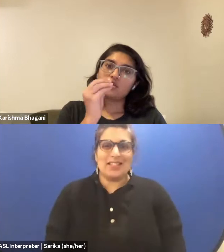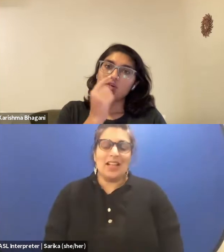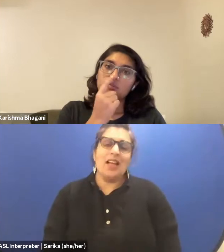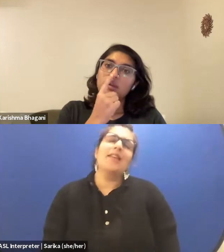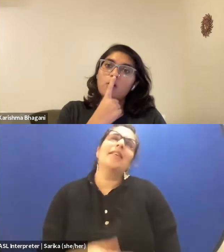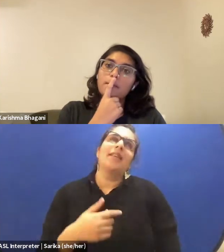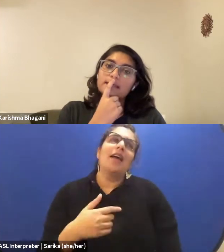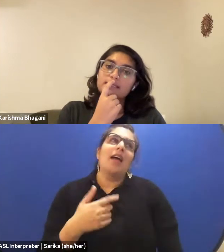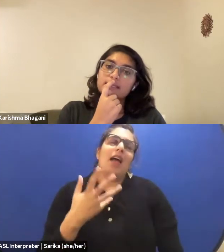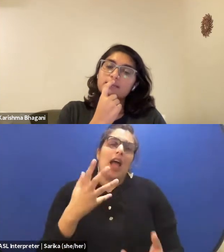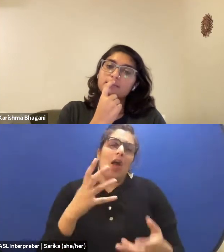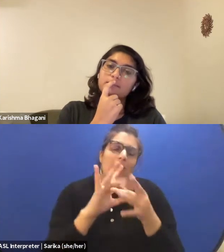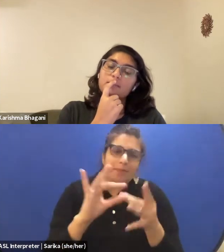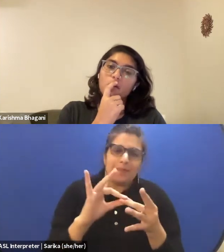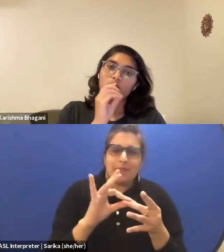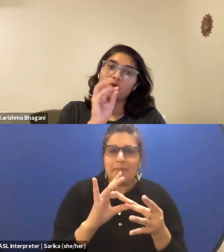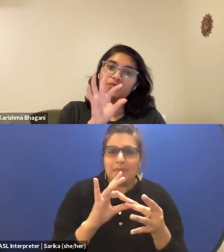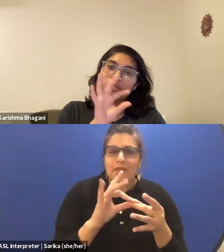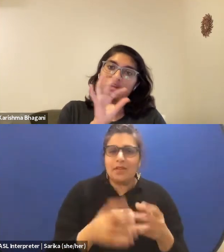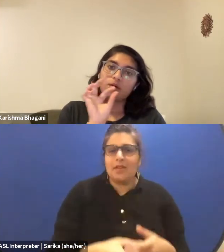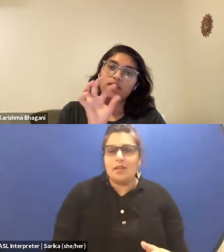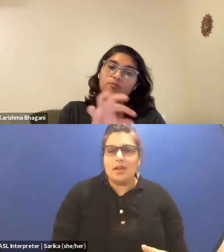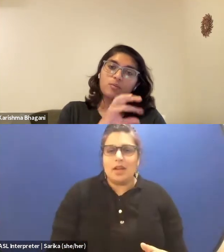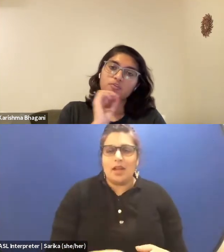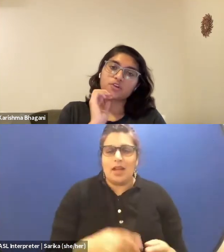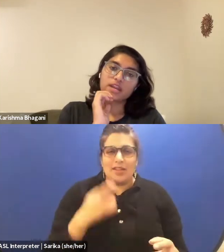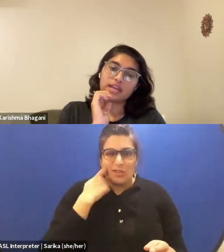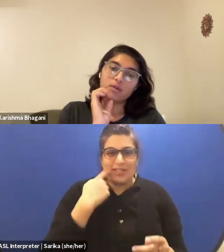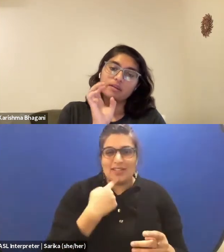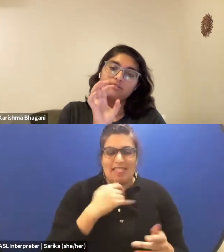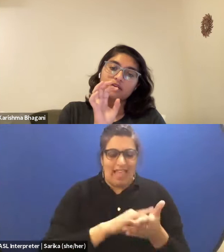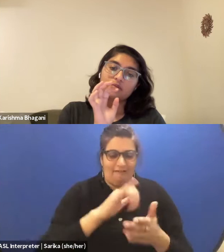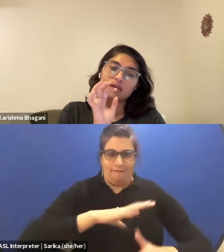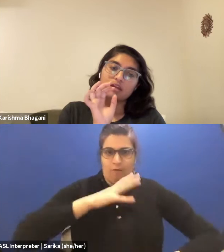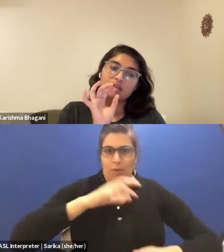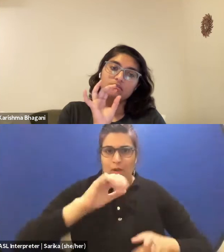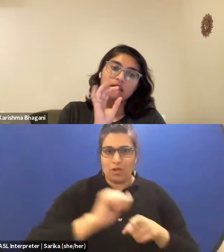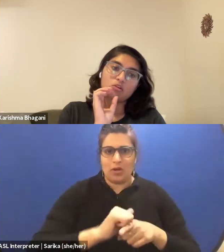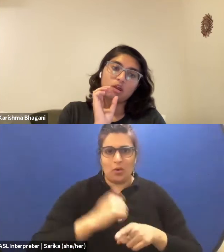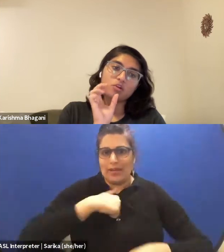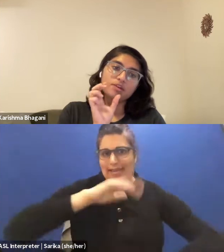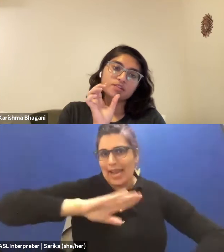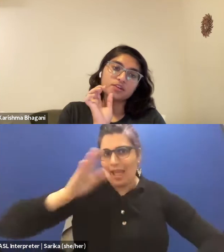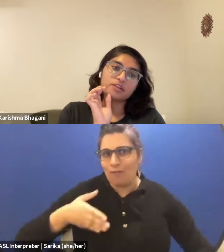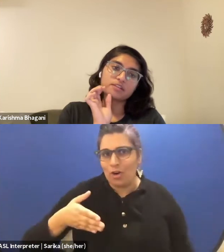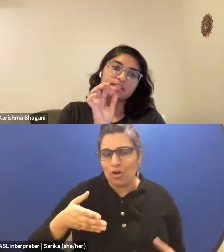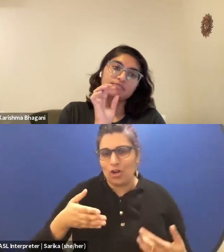I do want to make a comment on what you've just said about that form of training and how we have not necessarily received